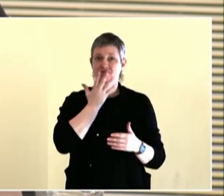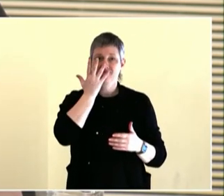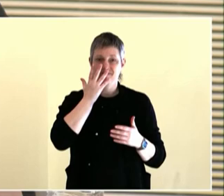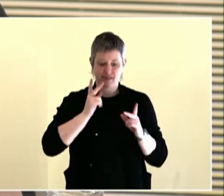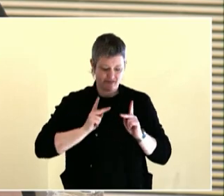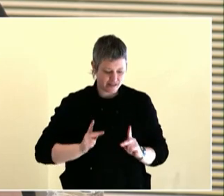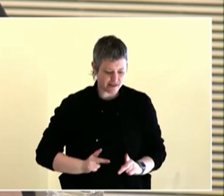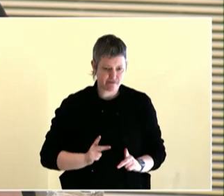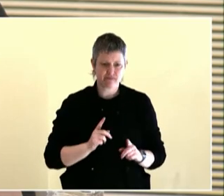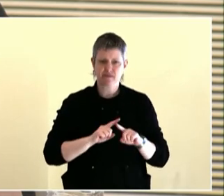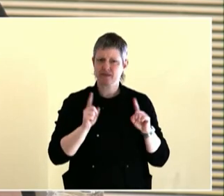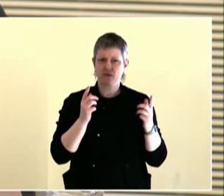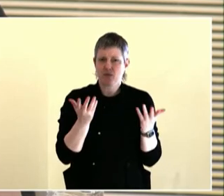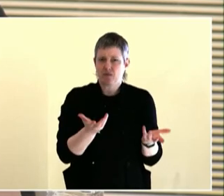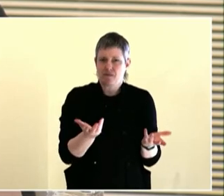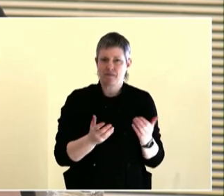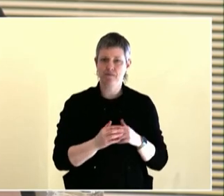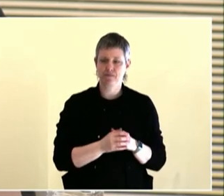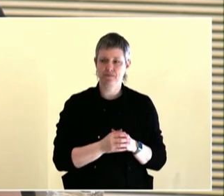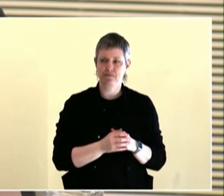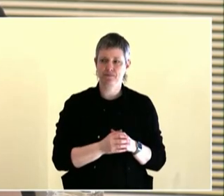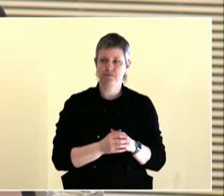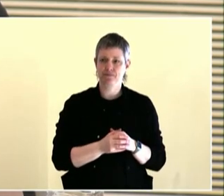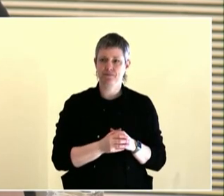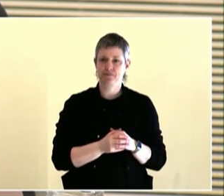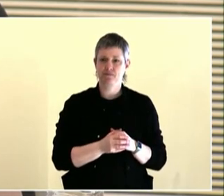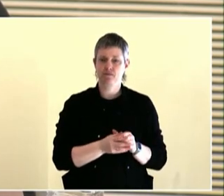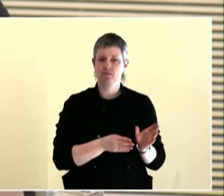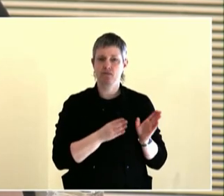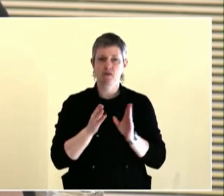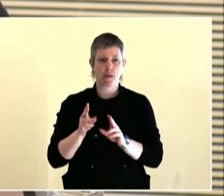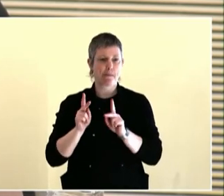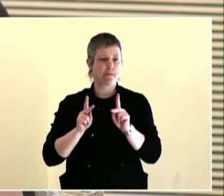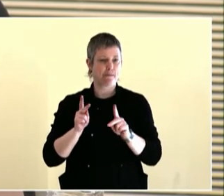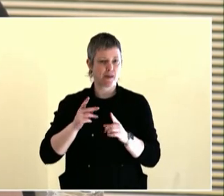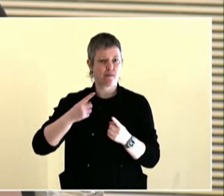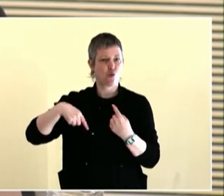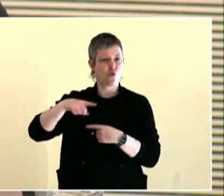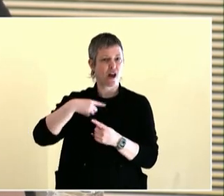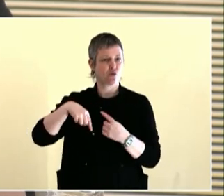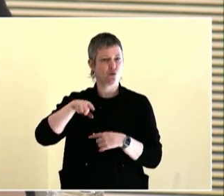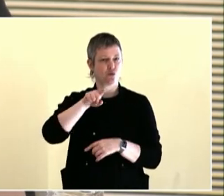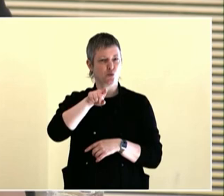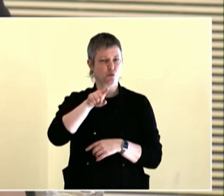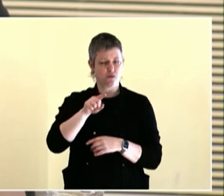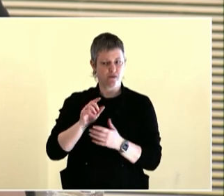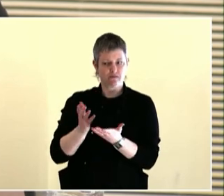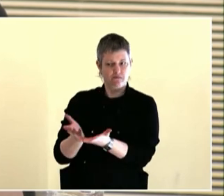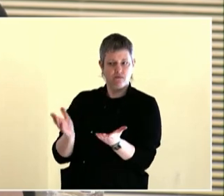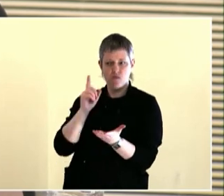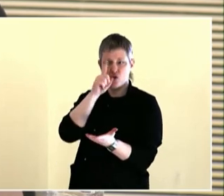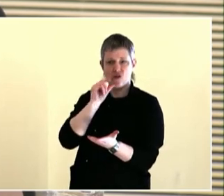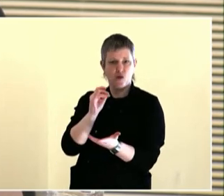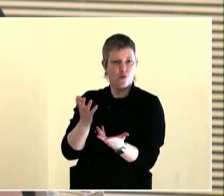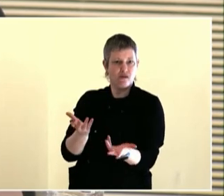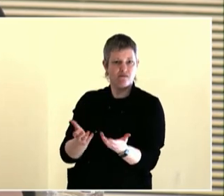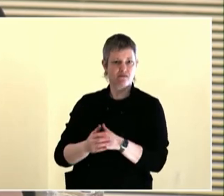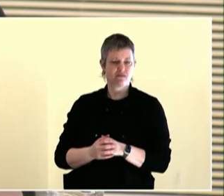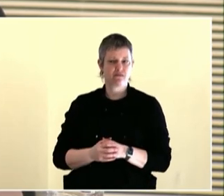distributing supplies while Cynthia goes into the exercise.